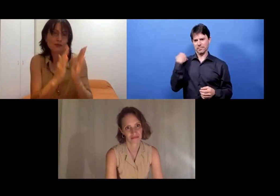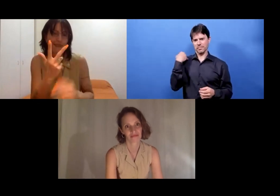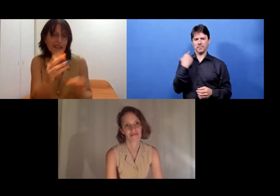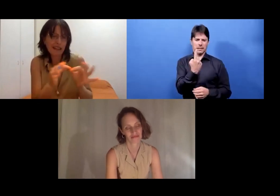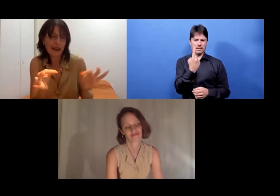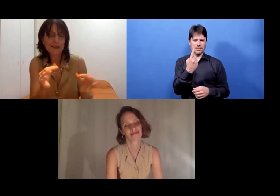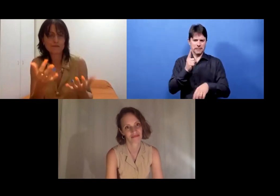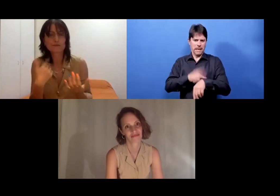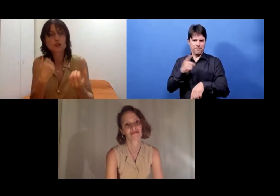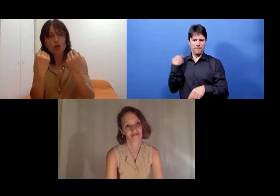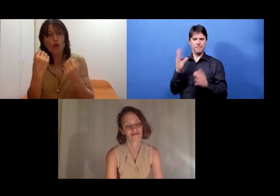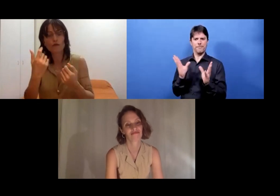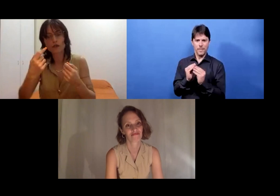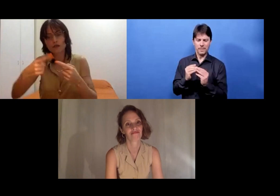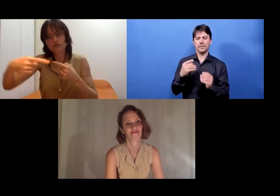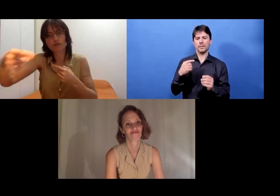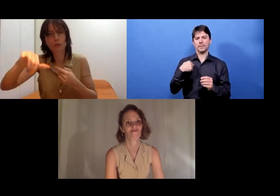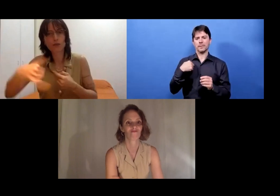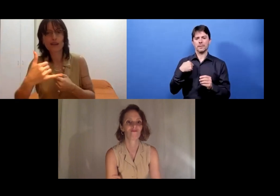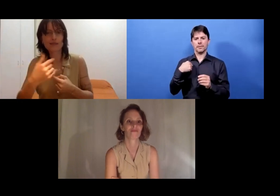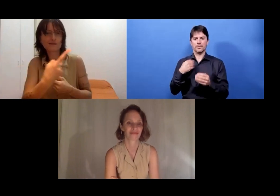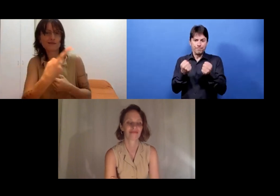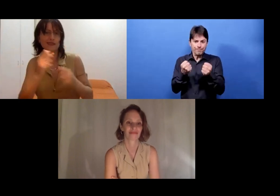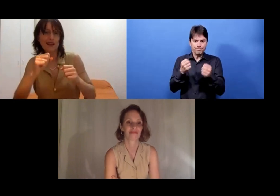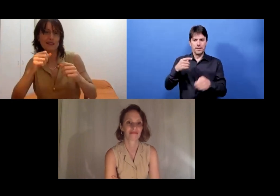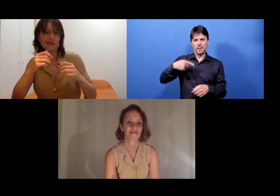And then we actually discovered: "Oh my God, this is new."